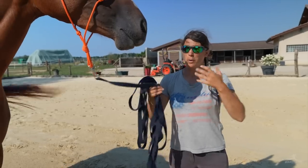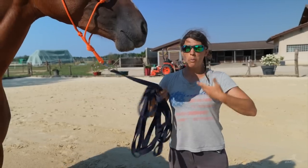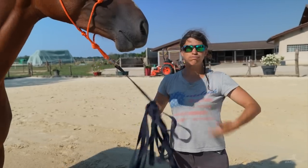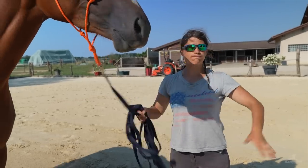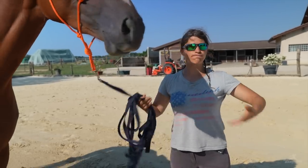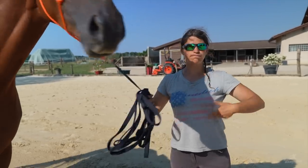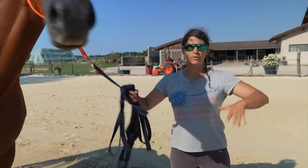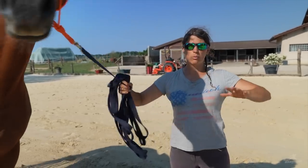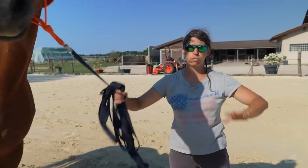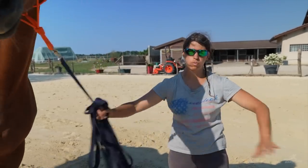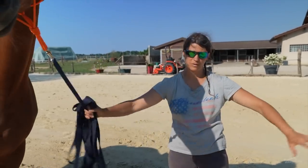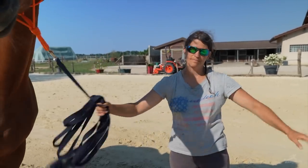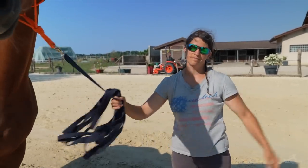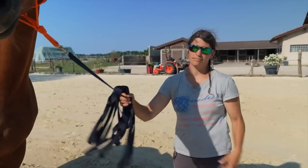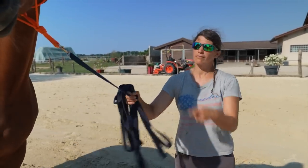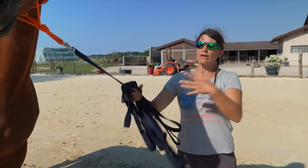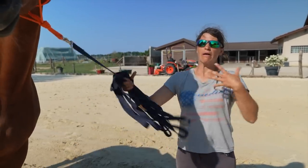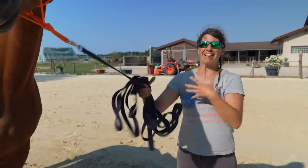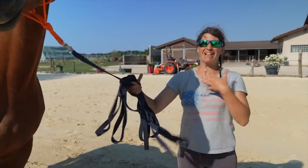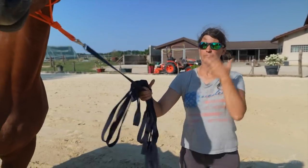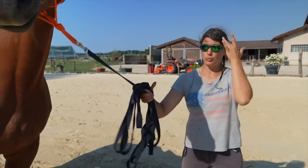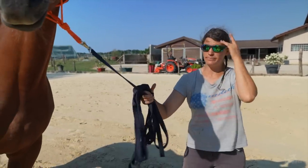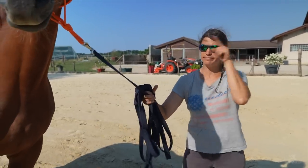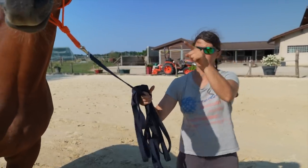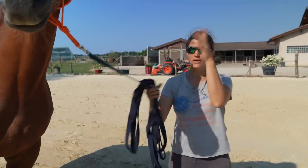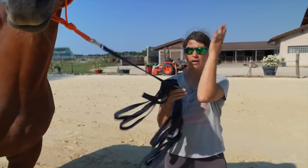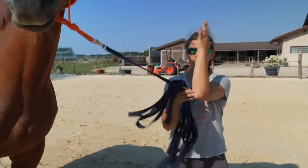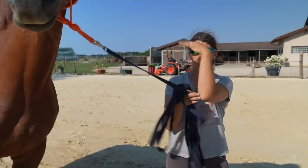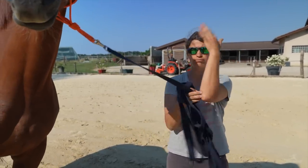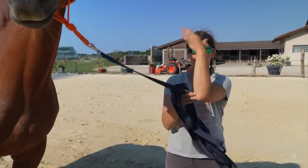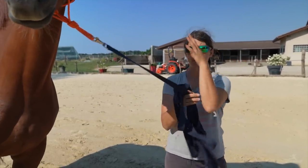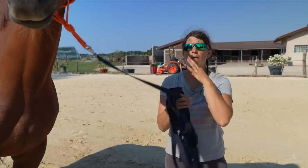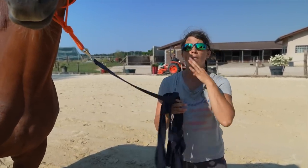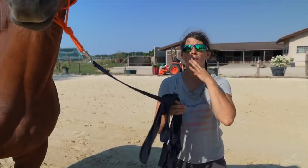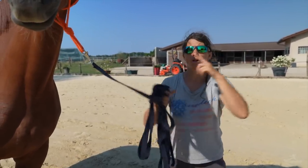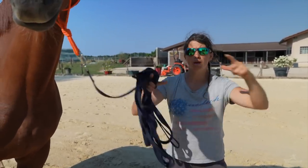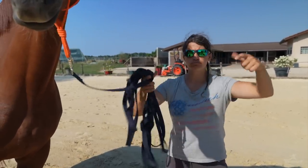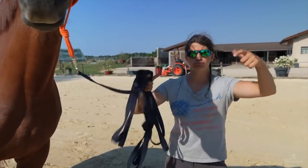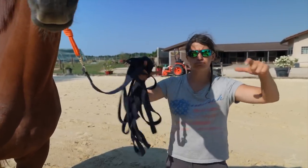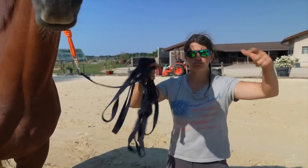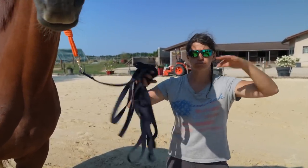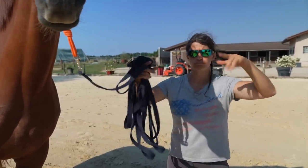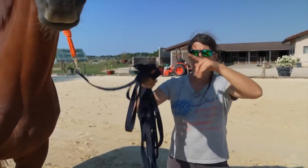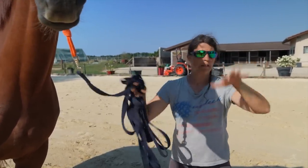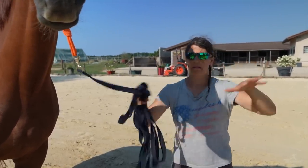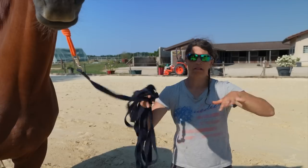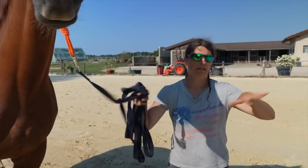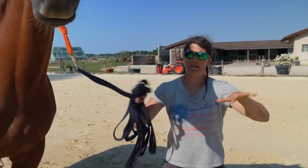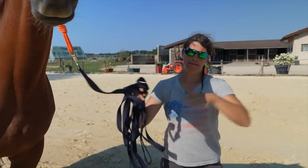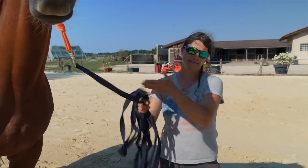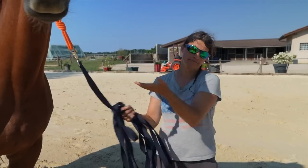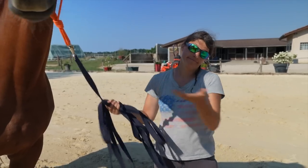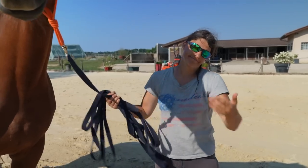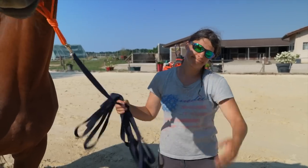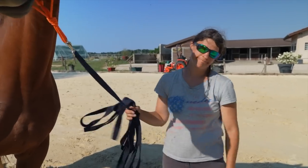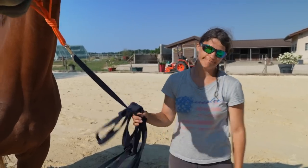She’s relaxed enough to let go of droppings. She’s jumpy because of the windy trees and the water. Oh well.